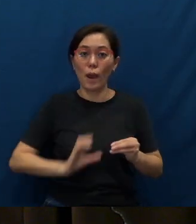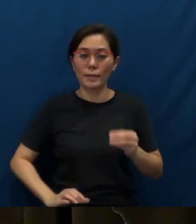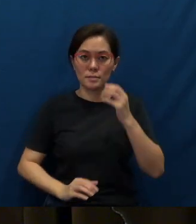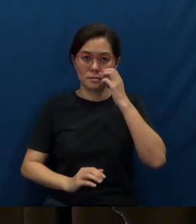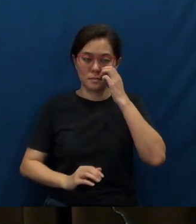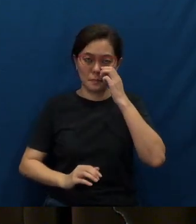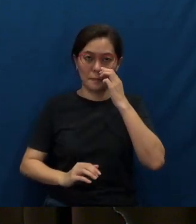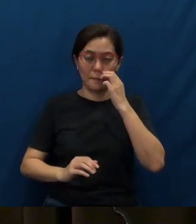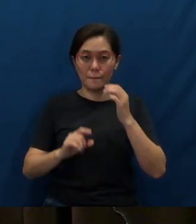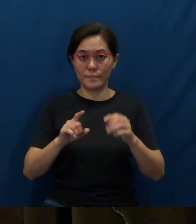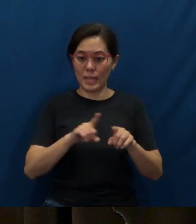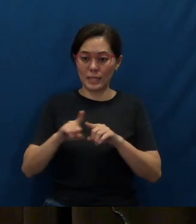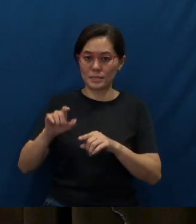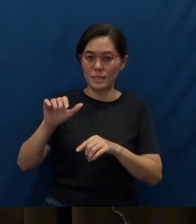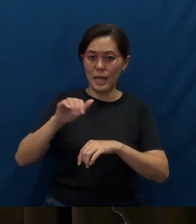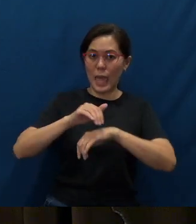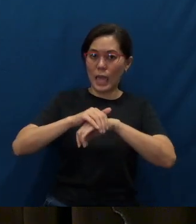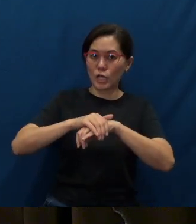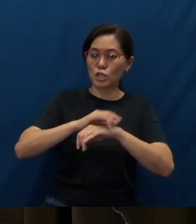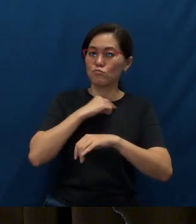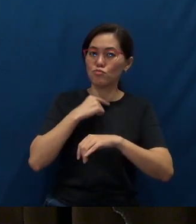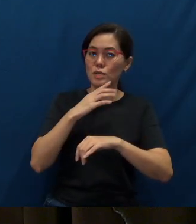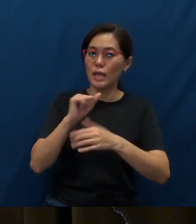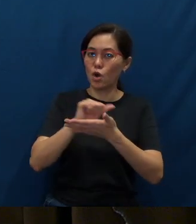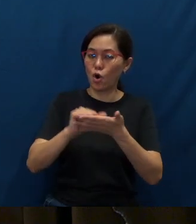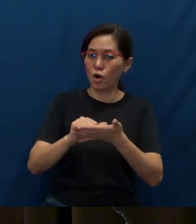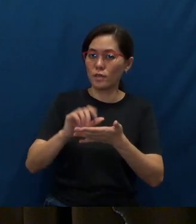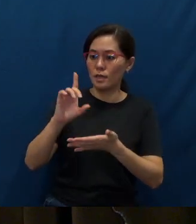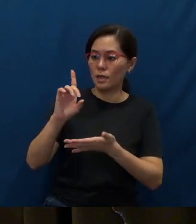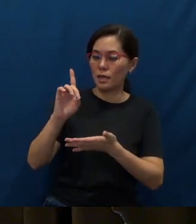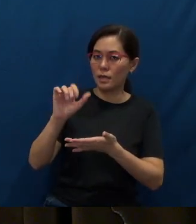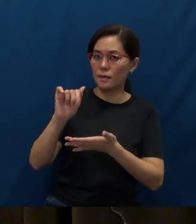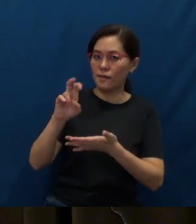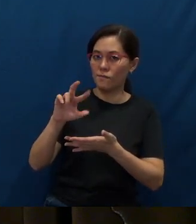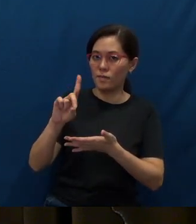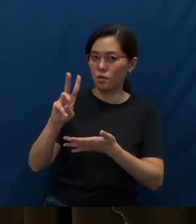As Anglican priest and author Dr. David Watson said in his book, (“Called and Committed: